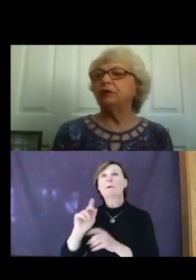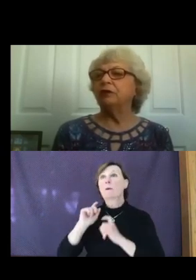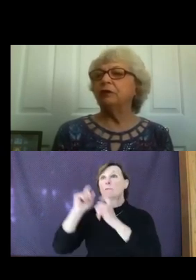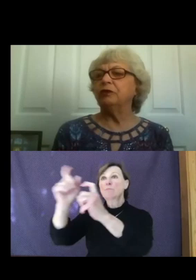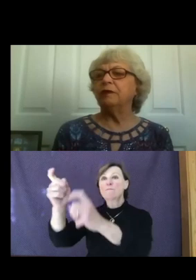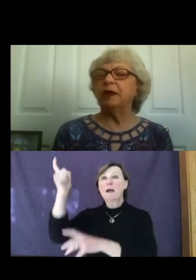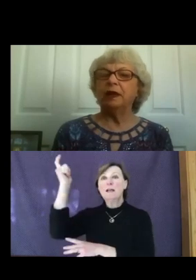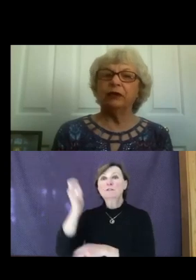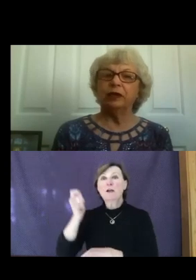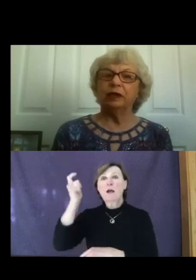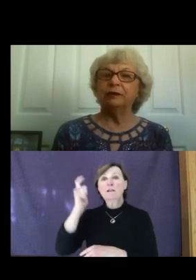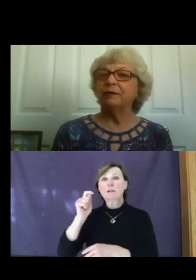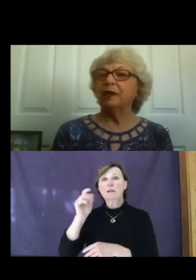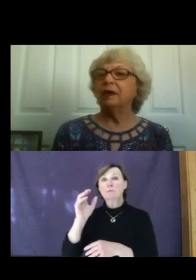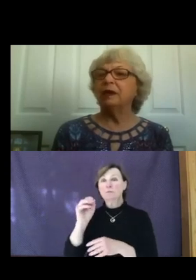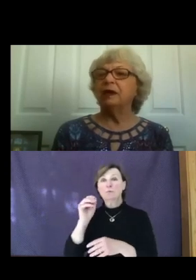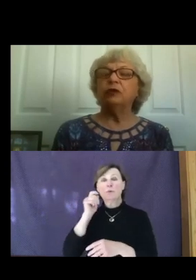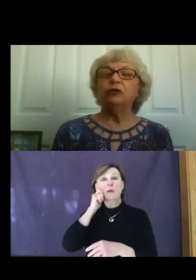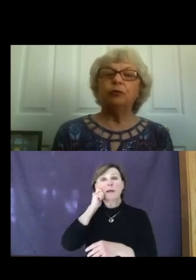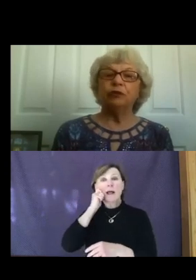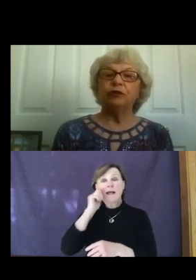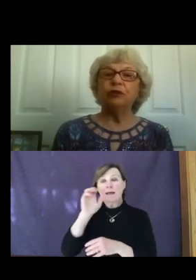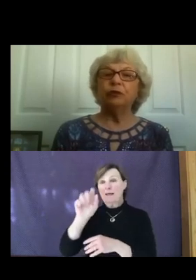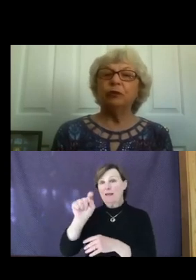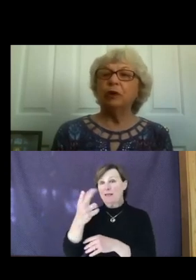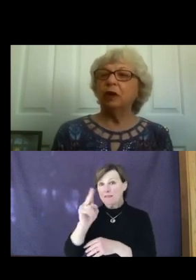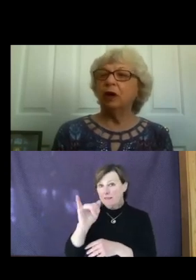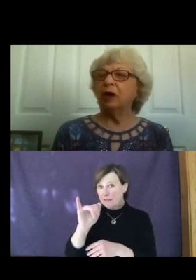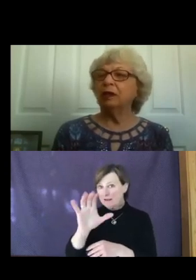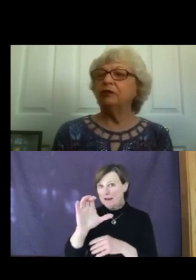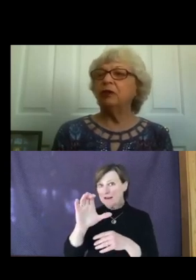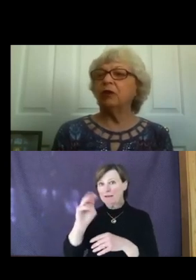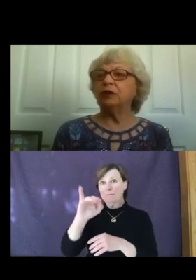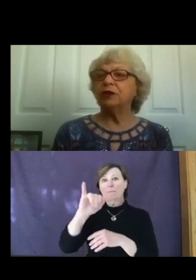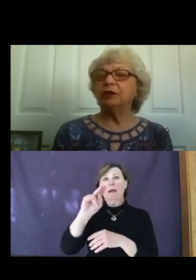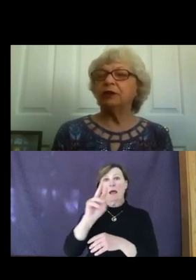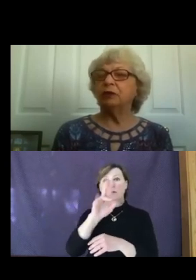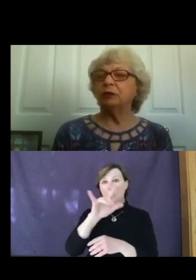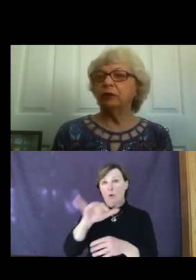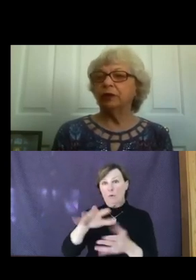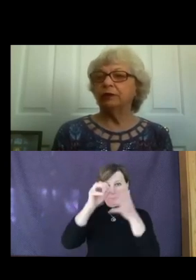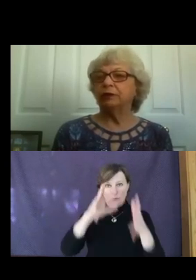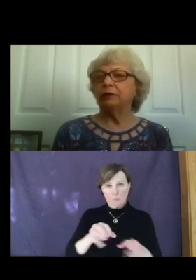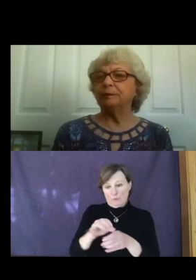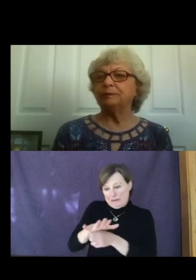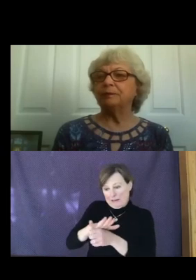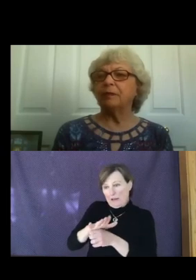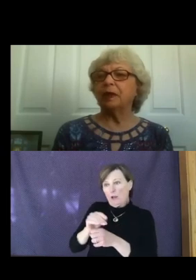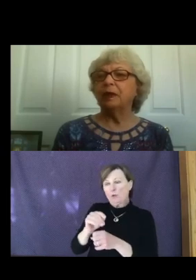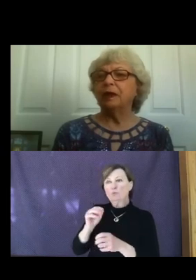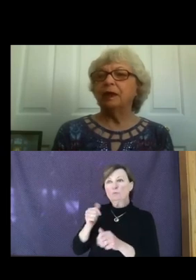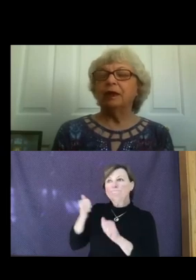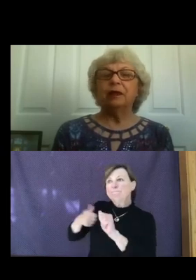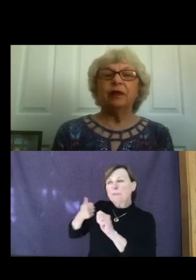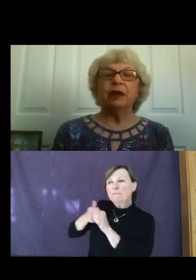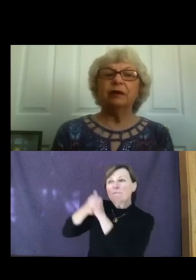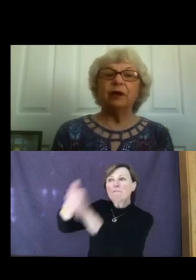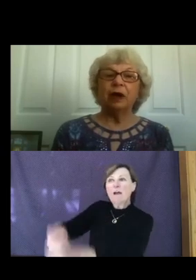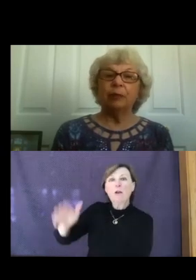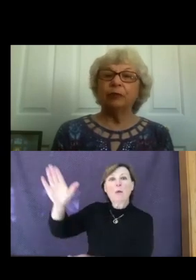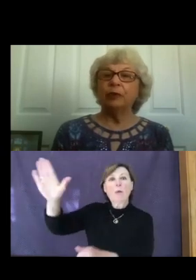students in the area to pursue college or technical degrees. They have operated